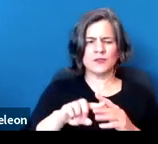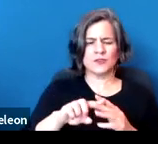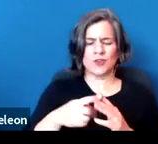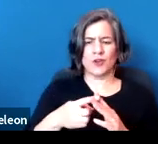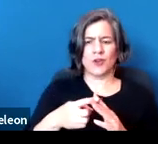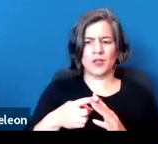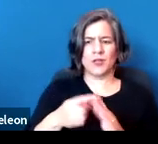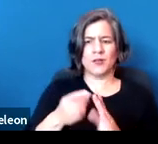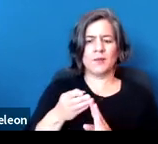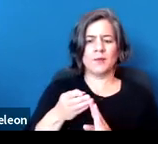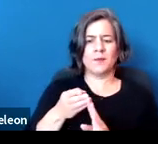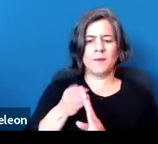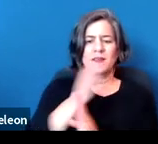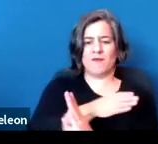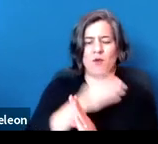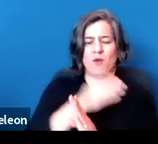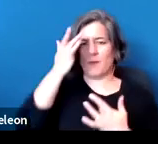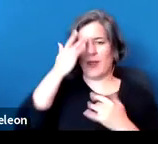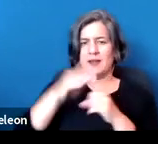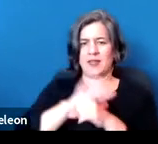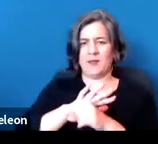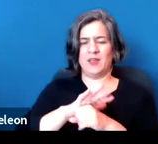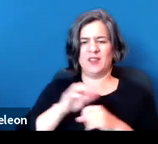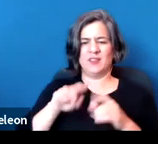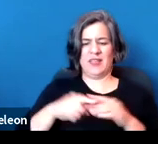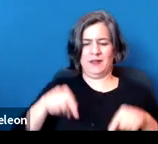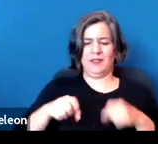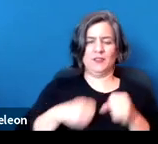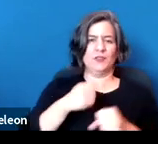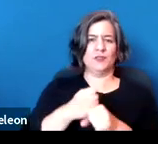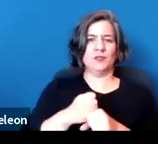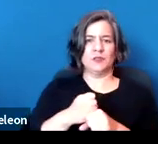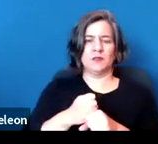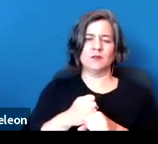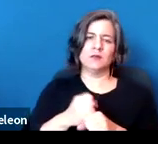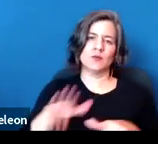to the pandemic, at the beginning of this year, and provides important tenant protections